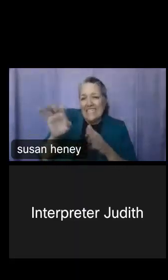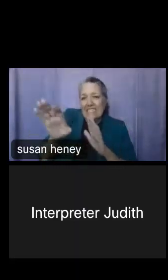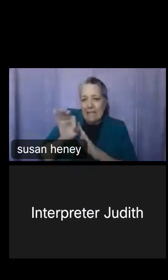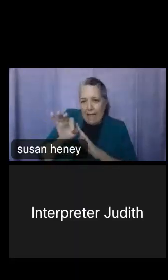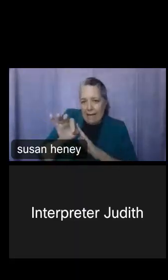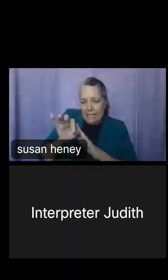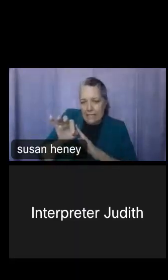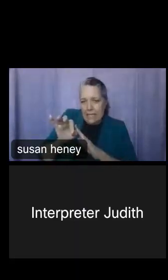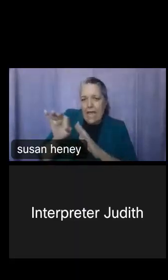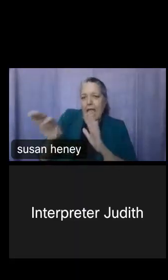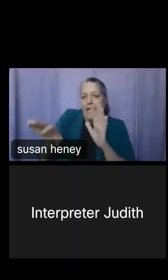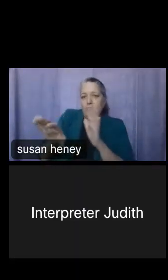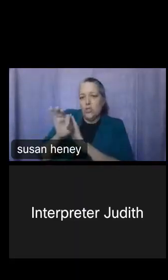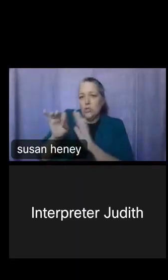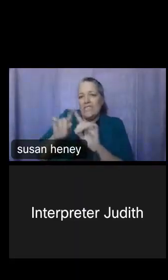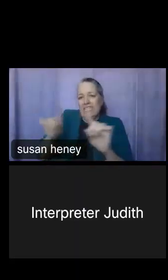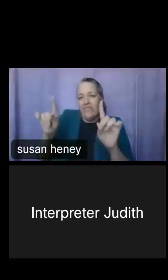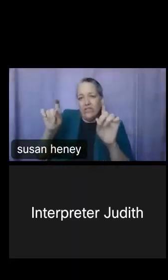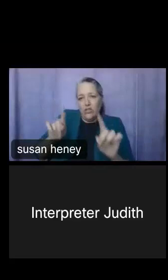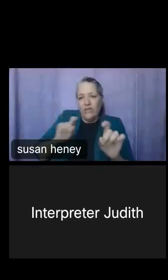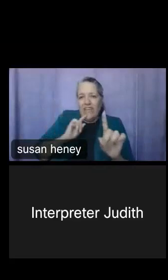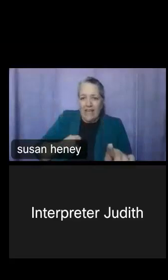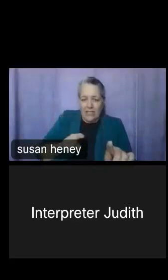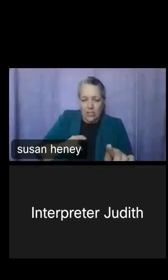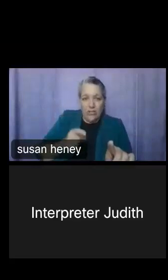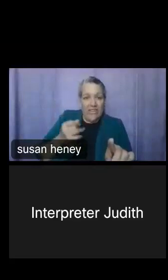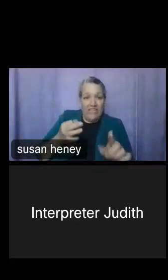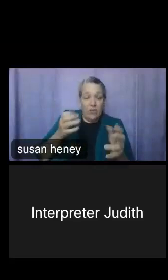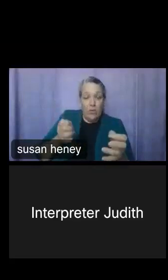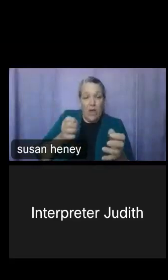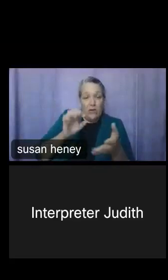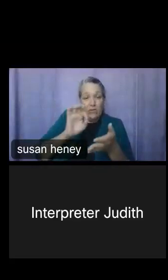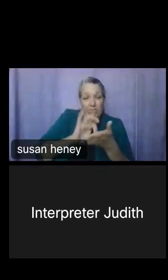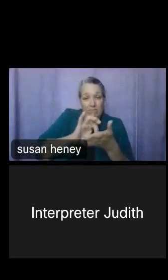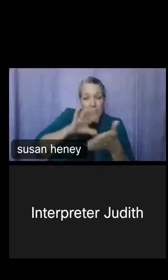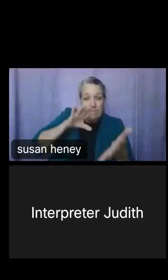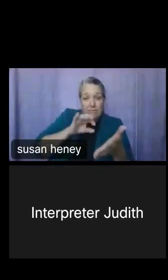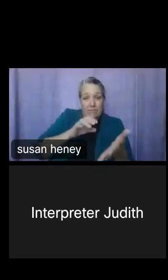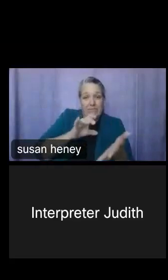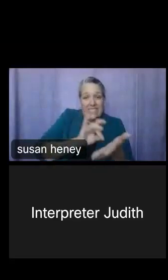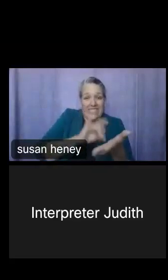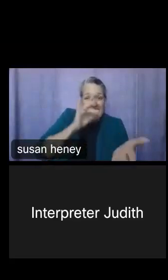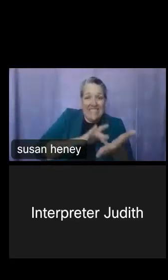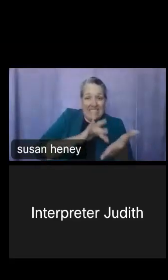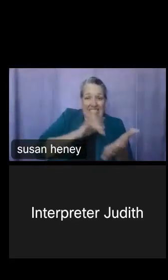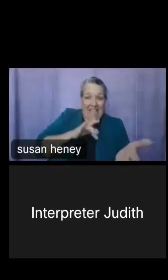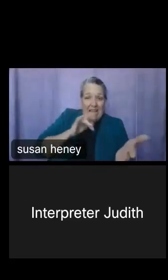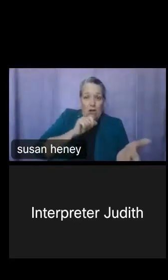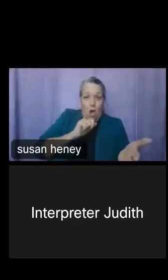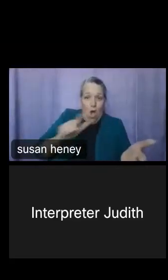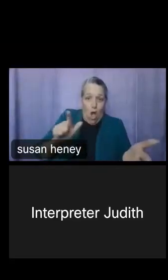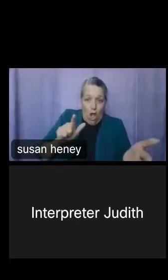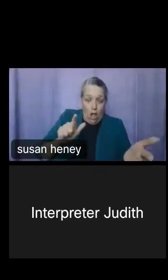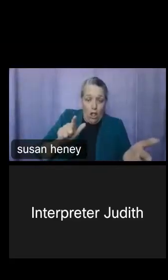To deselect all, you can easily check the top one, and then we can go down and select